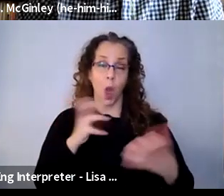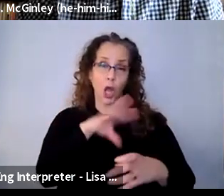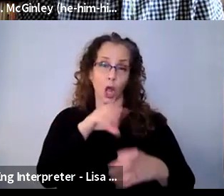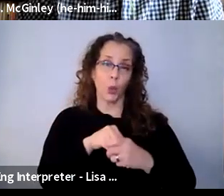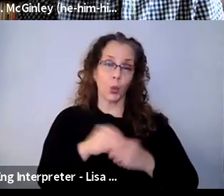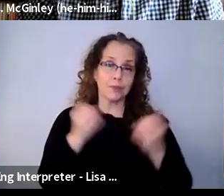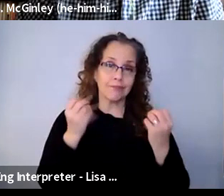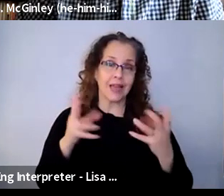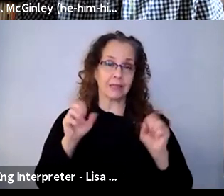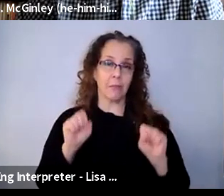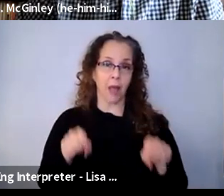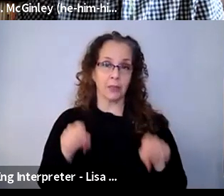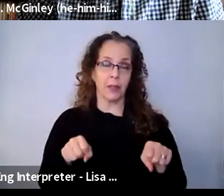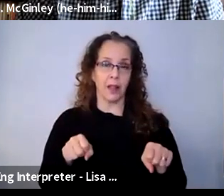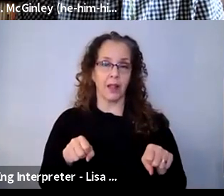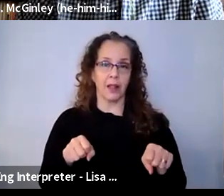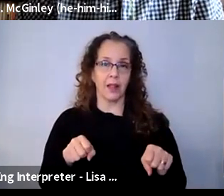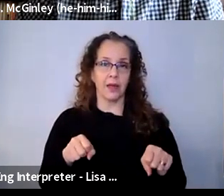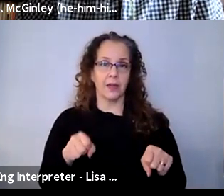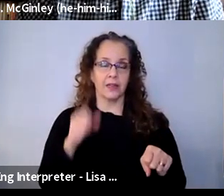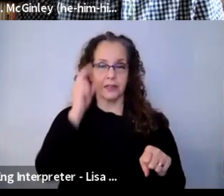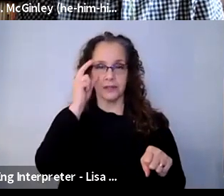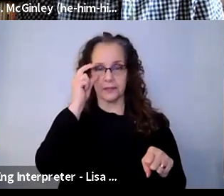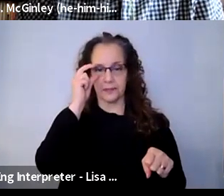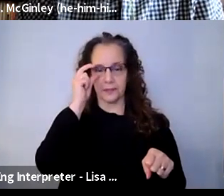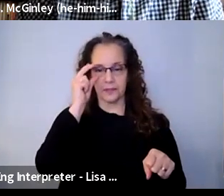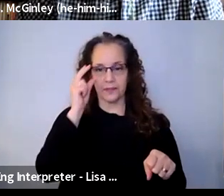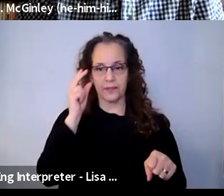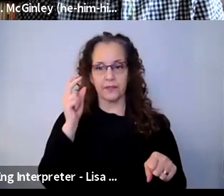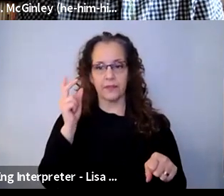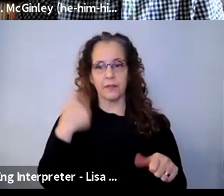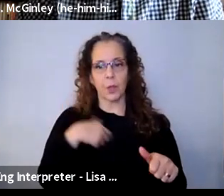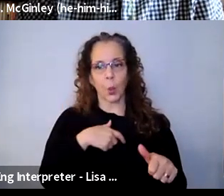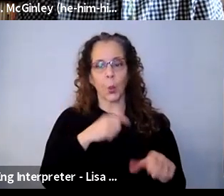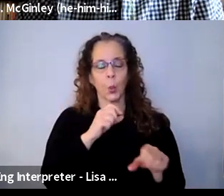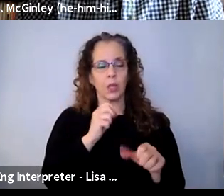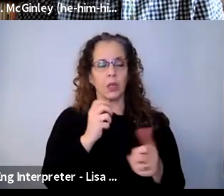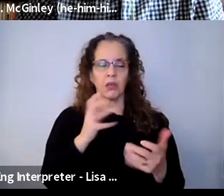can. We kind of work with the classroom sizes that are the